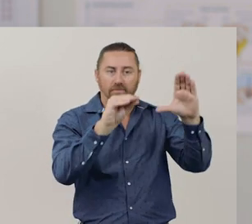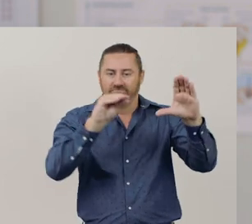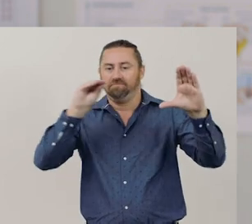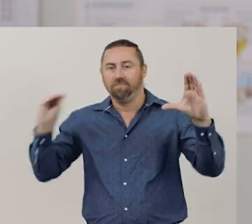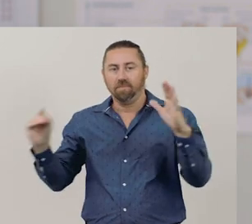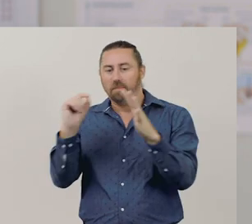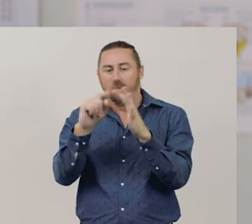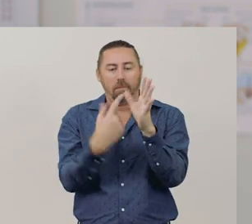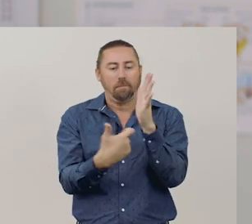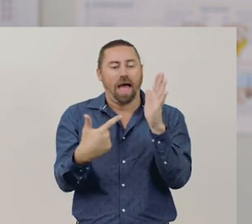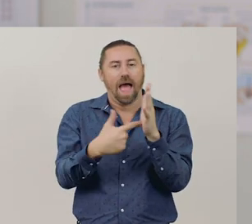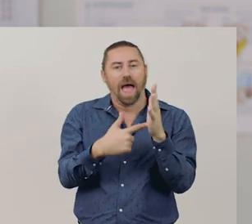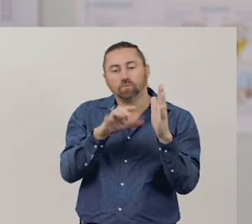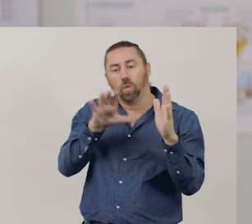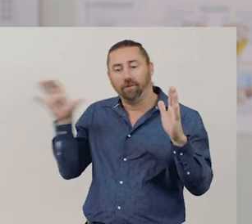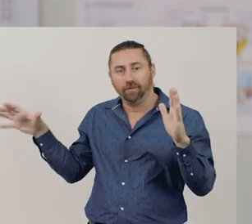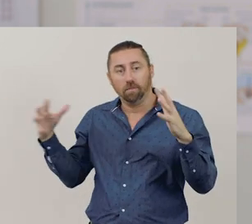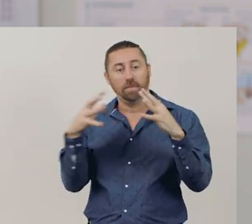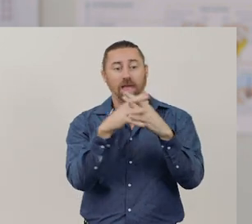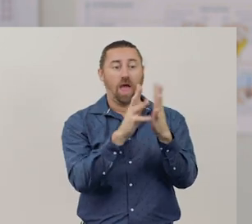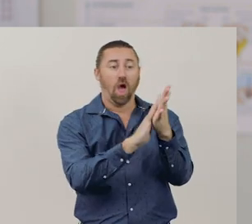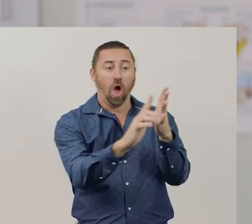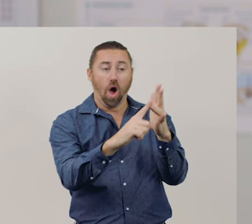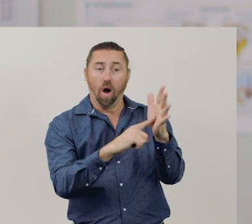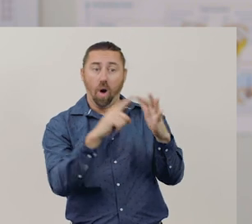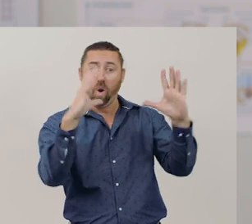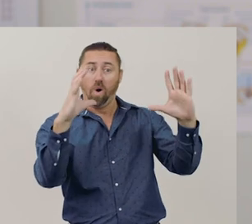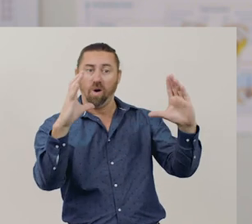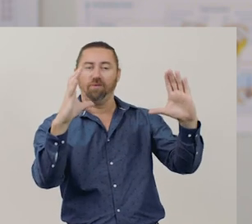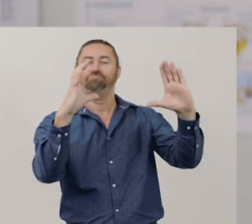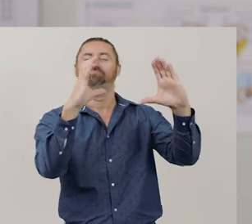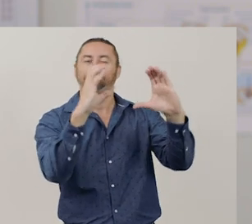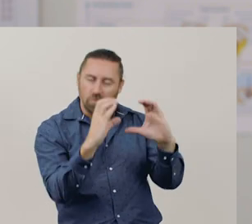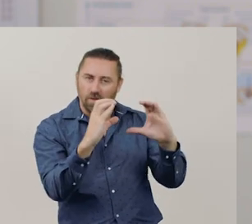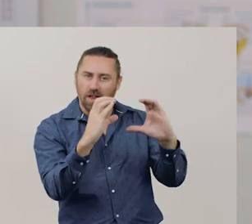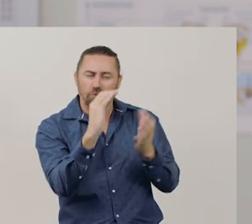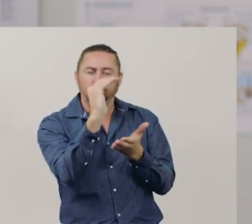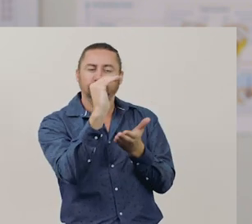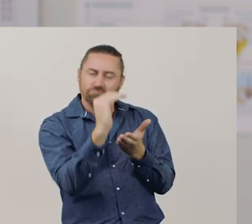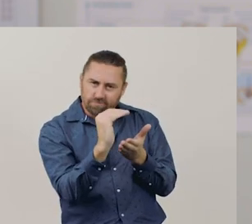The whole amount decreases or gets smaller when that part is removed.